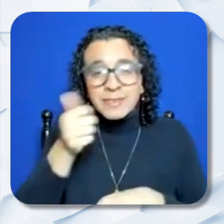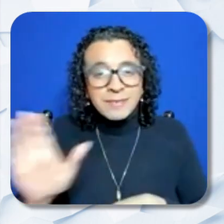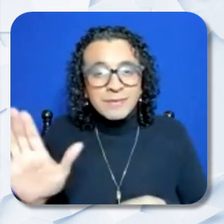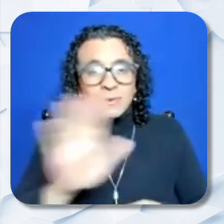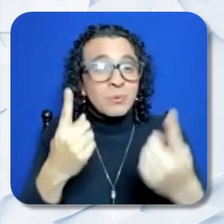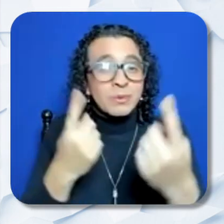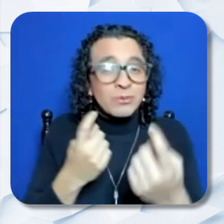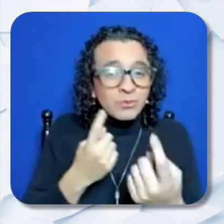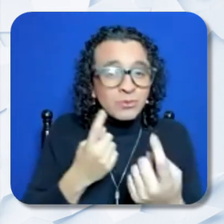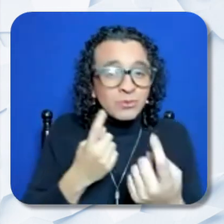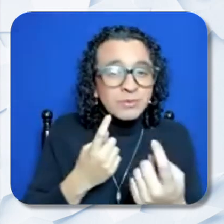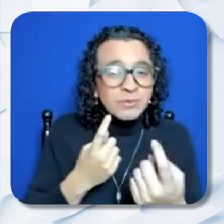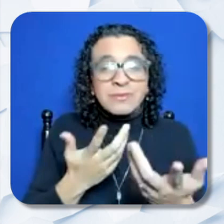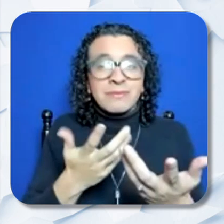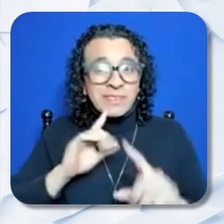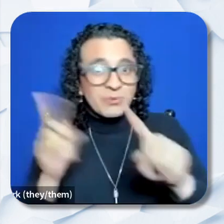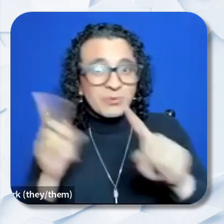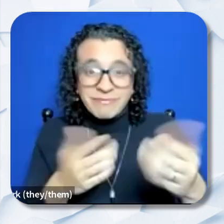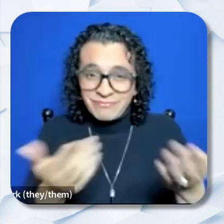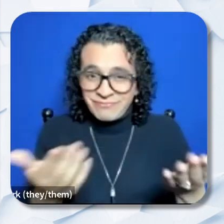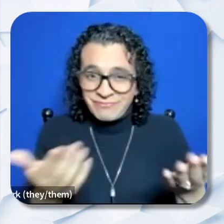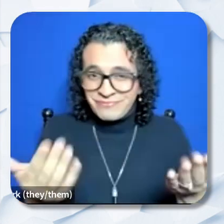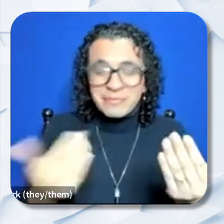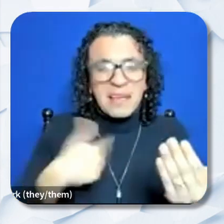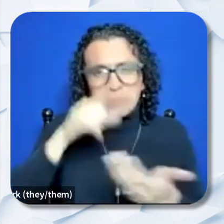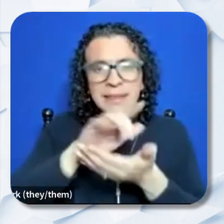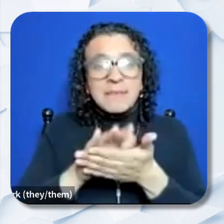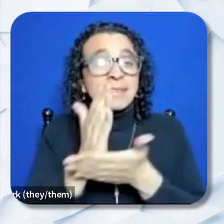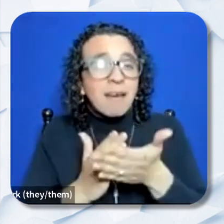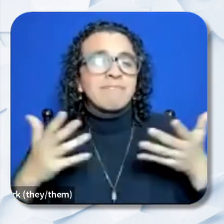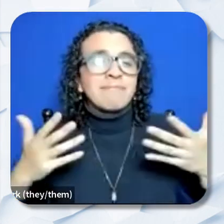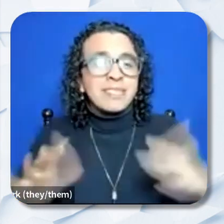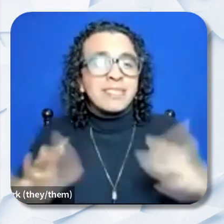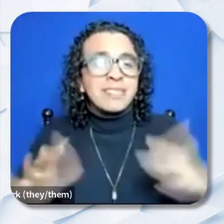addressed. I believe some have already been addressed in the Q and A portion